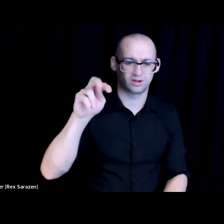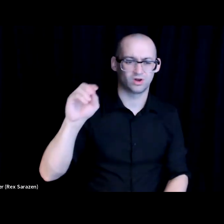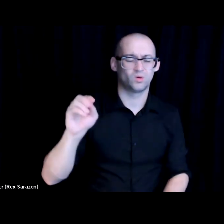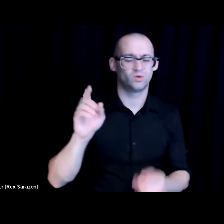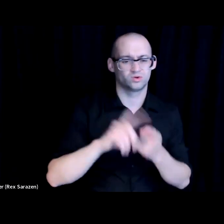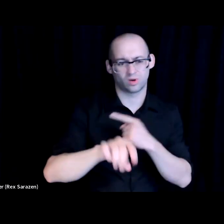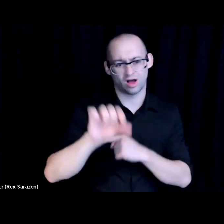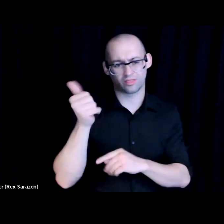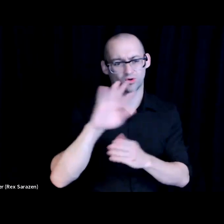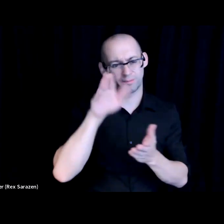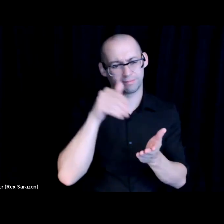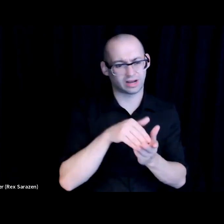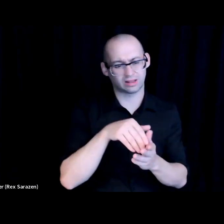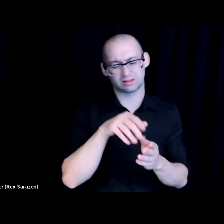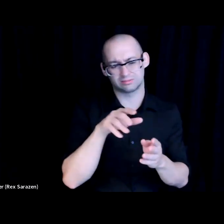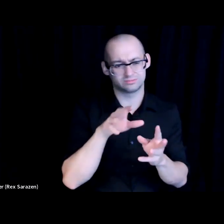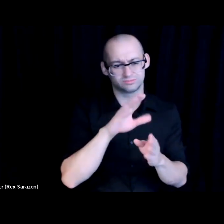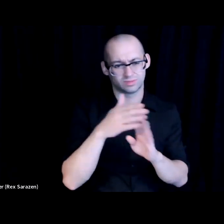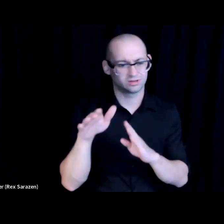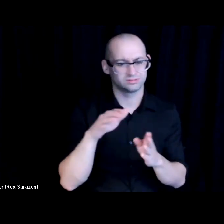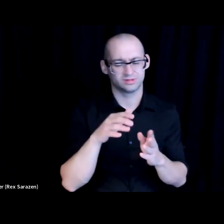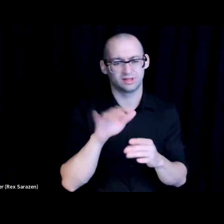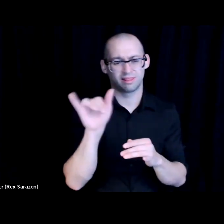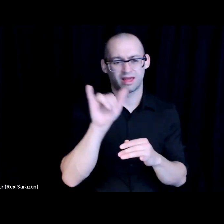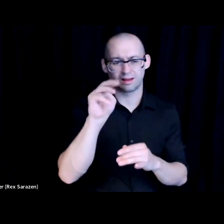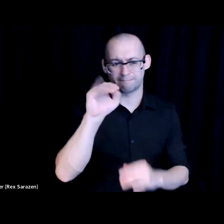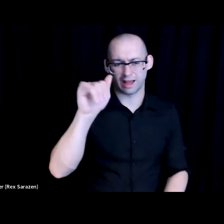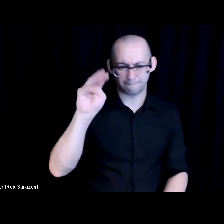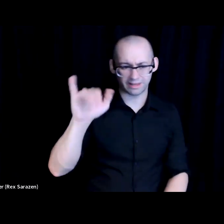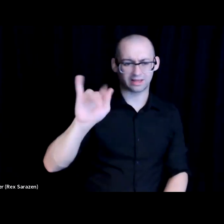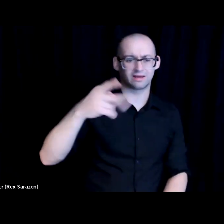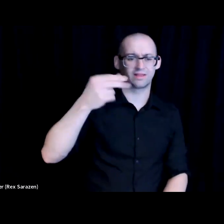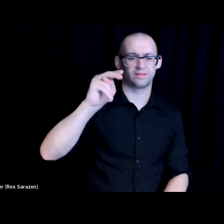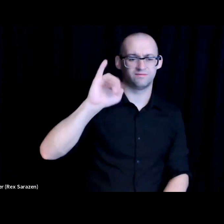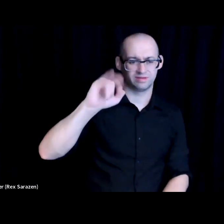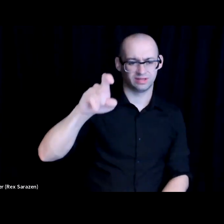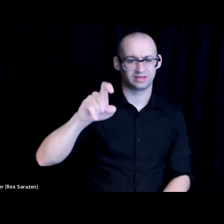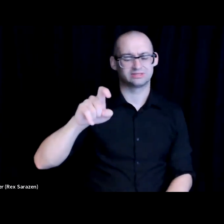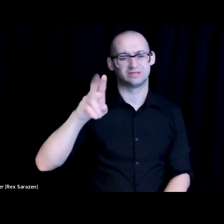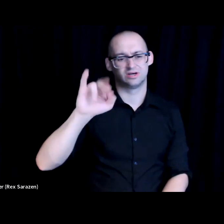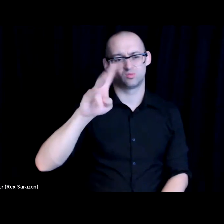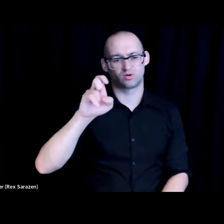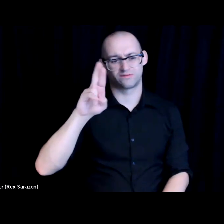the country. This includes cities like Miami, Phoenix, Arizona, Riverside, California, and it found